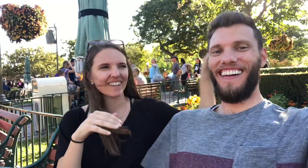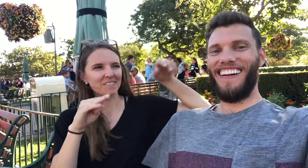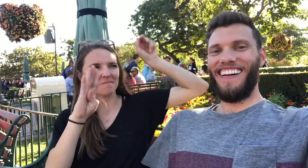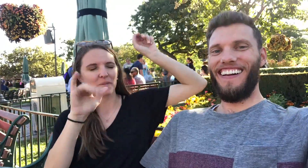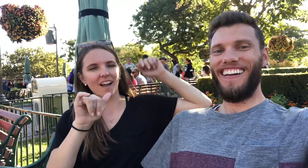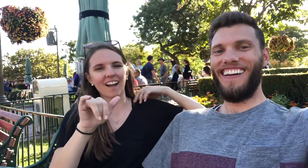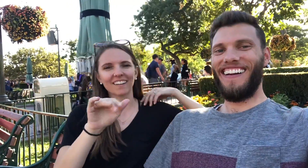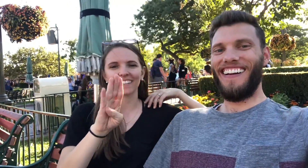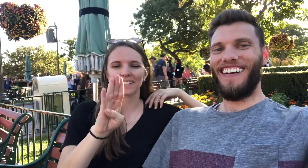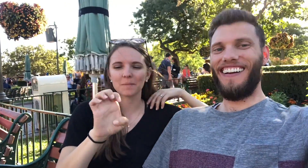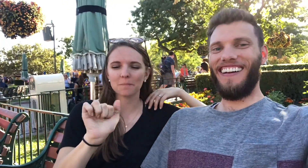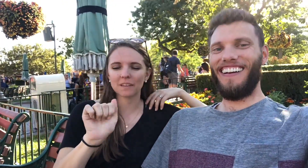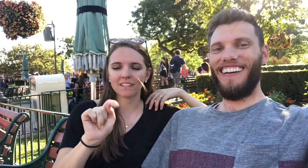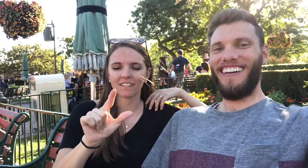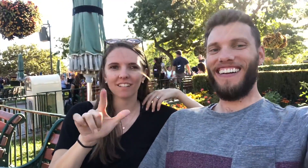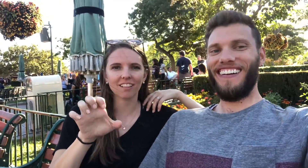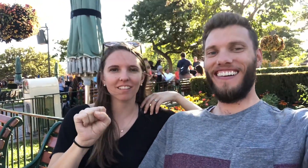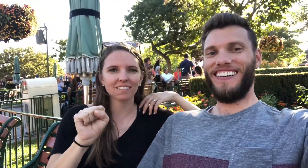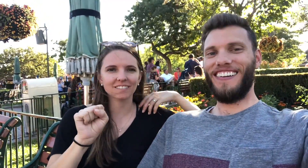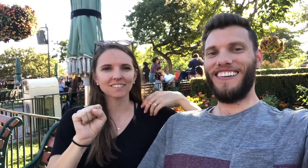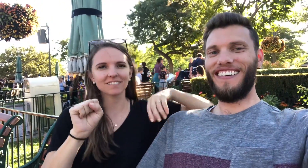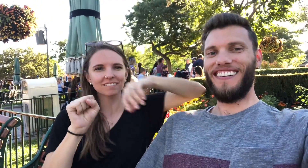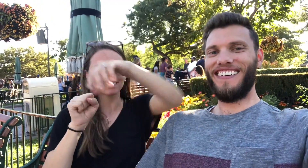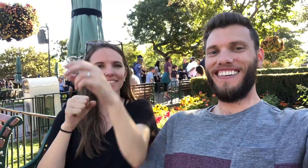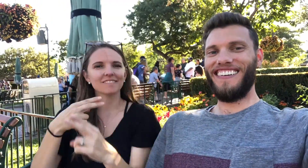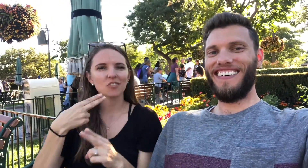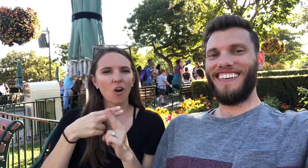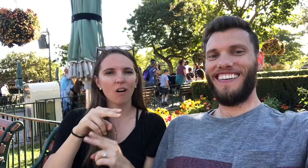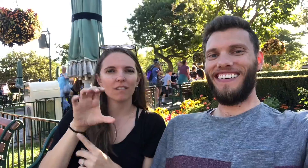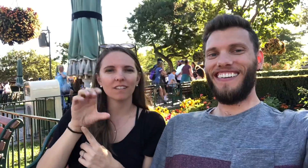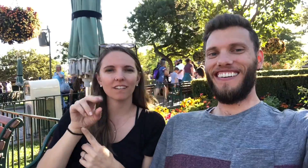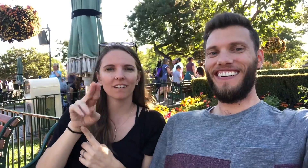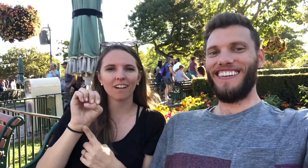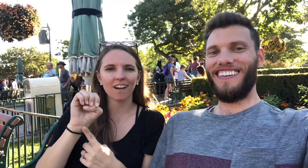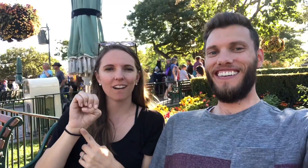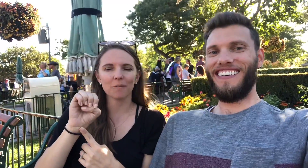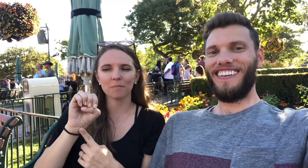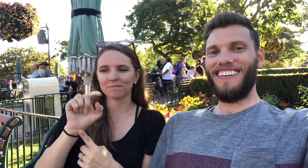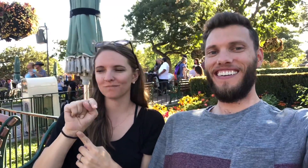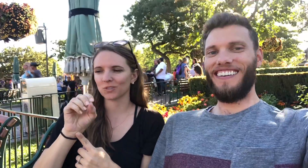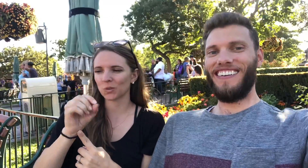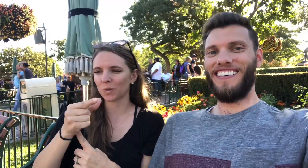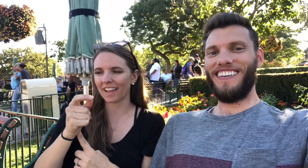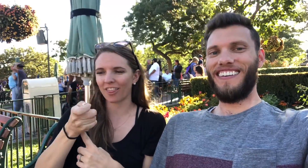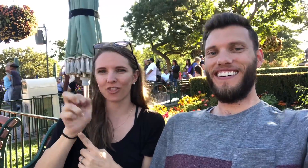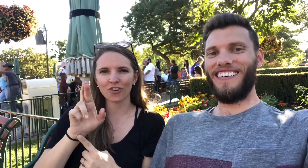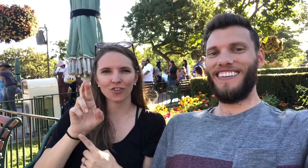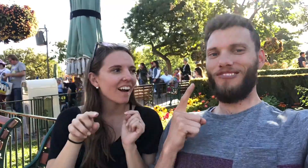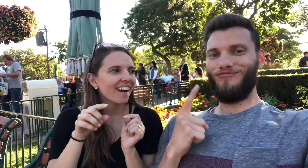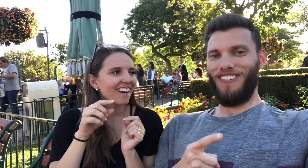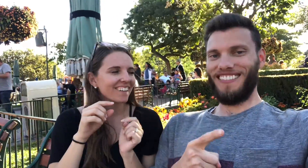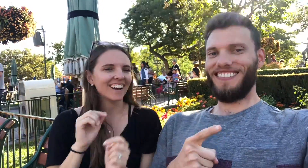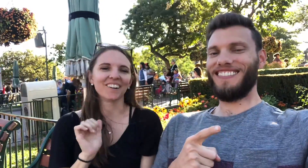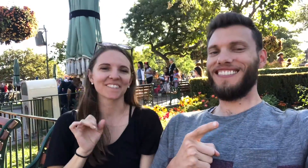It's by the Beatles, called "Come Together"